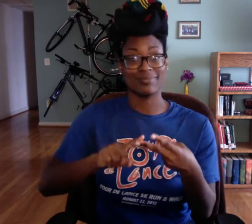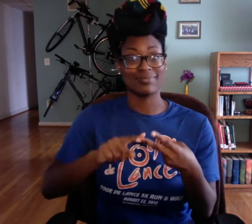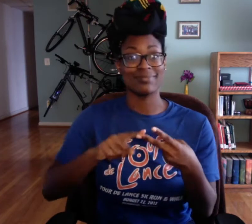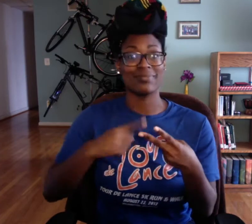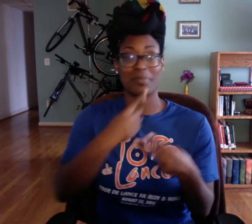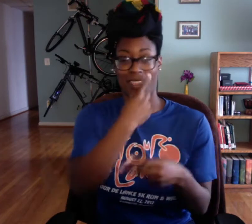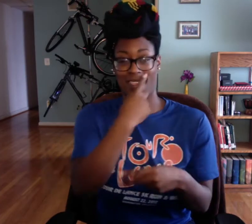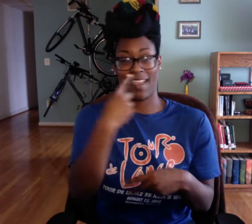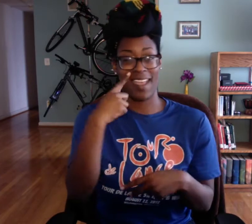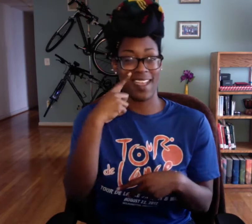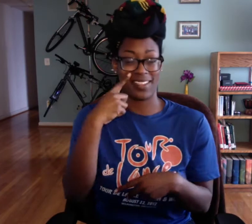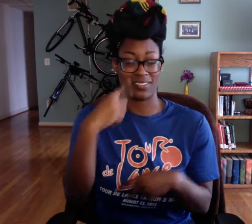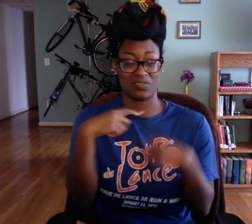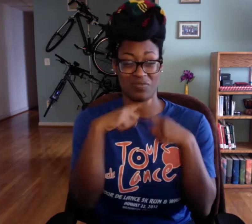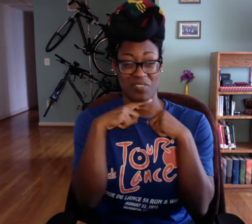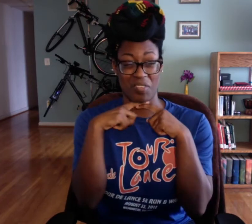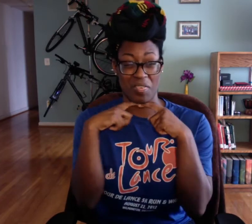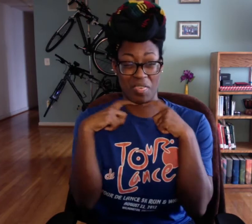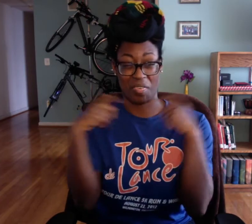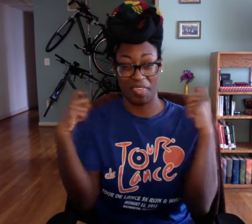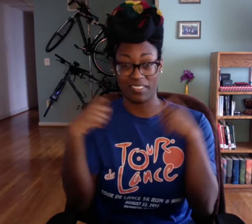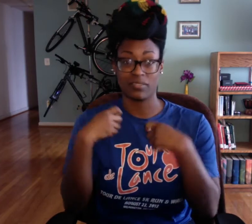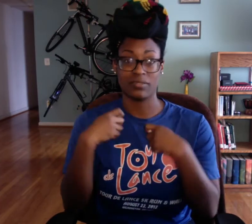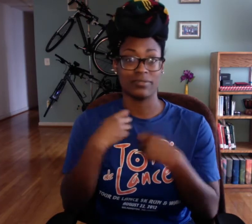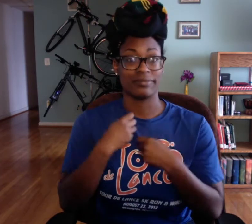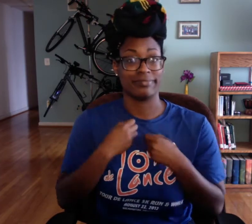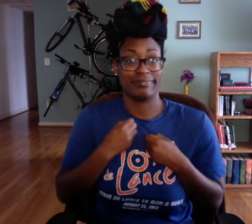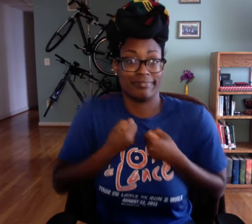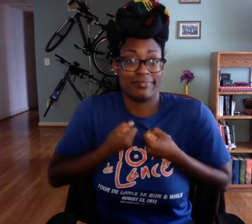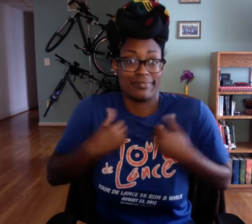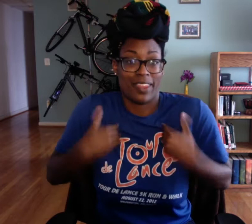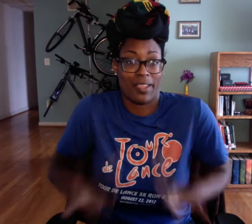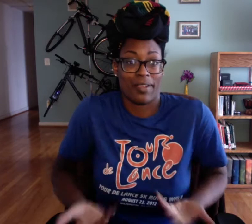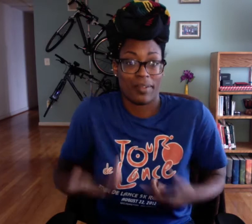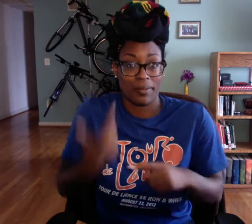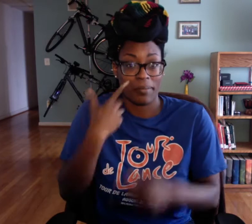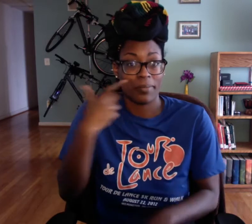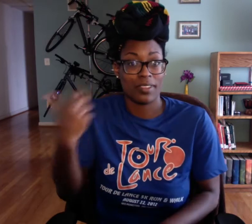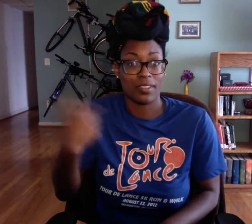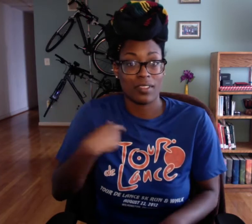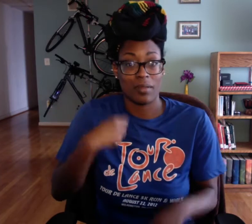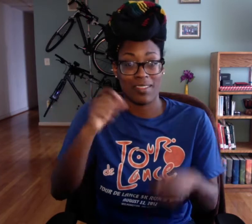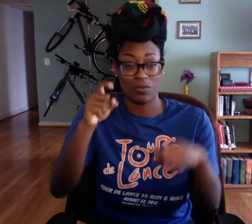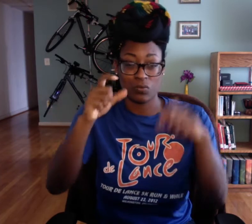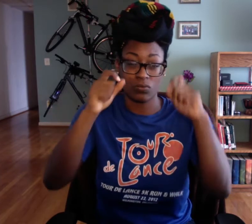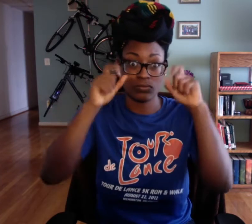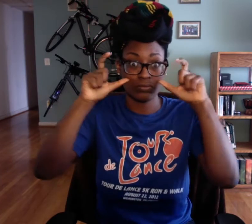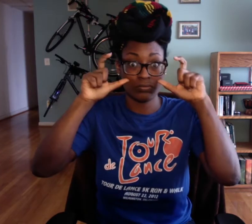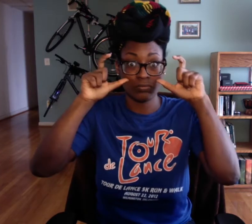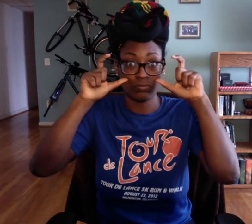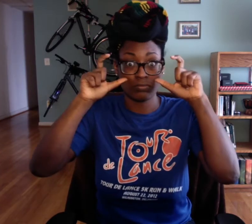exhausted because I'm working and my eyes are super dry and I'm tired because I'm basically